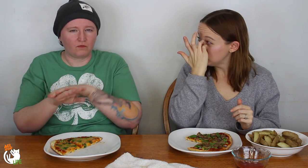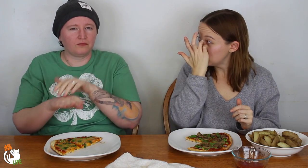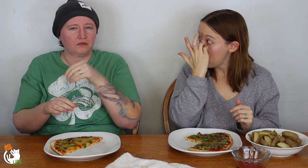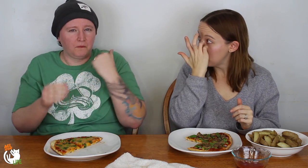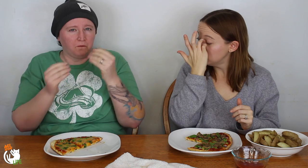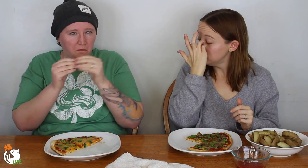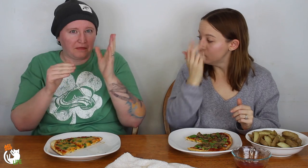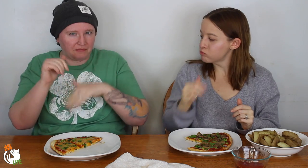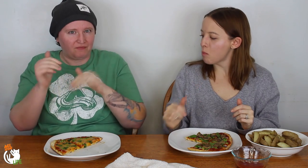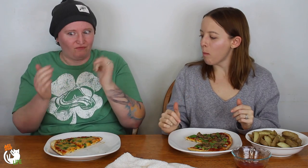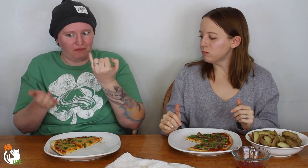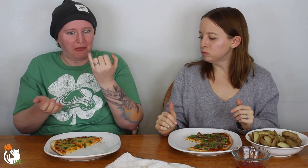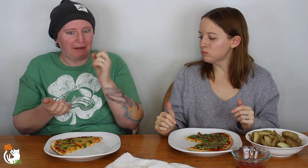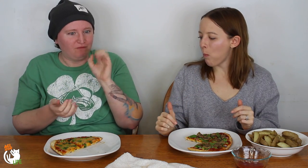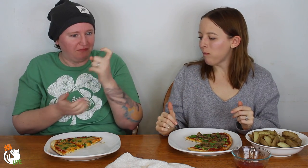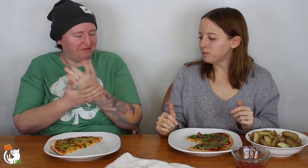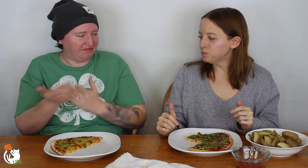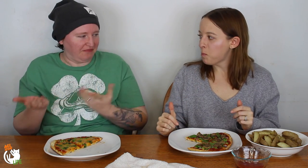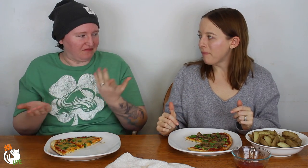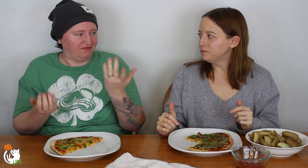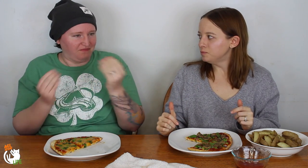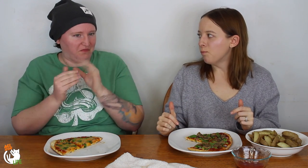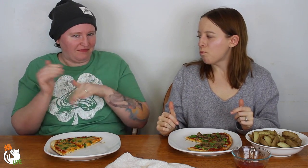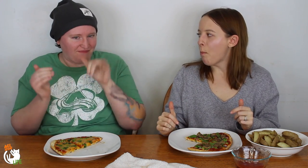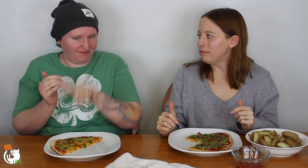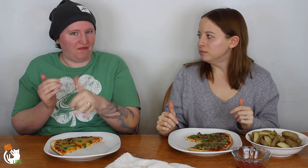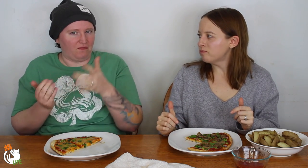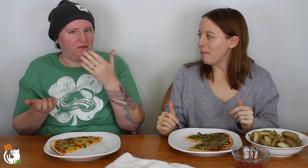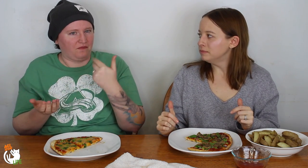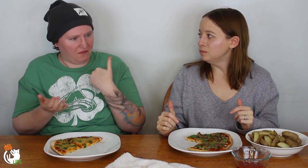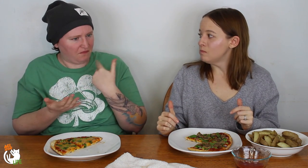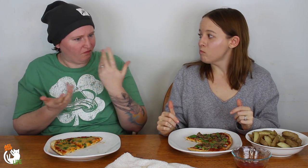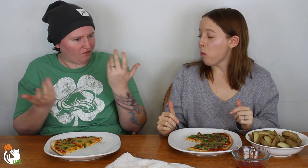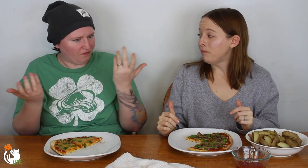But you need to focus on -- it's just more than the sex part of it. There's more than that!